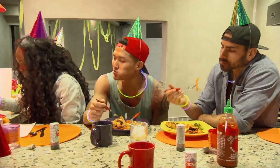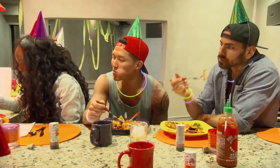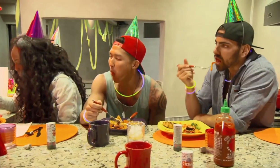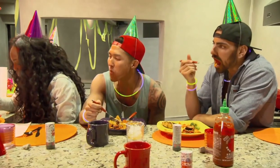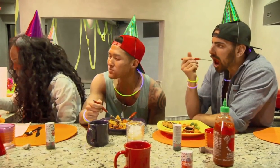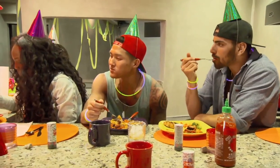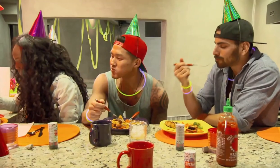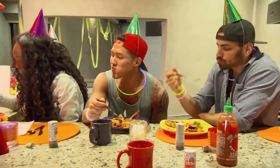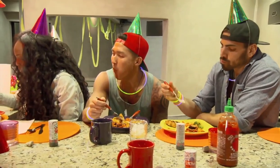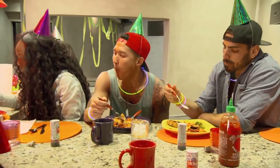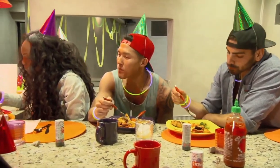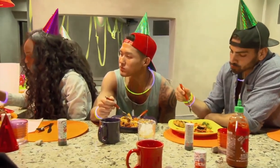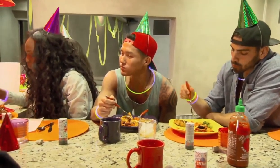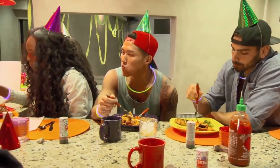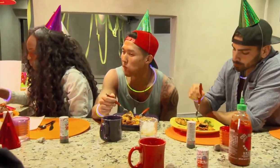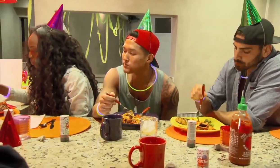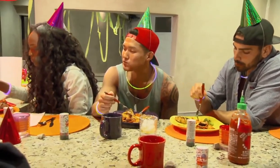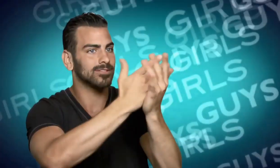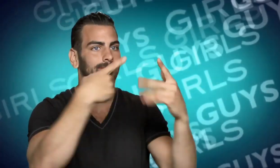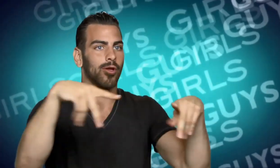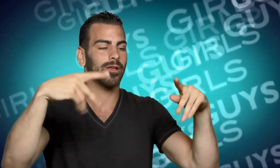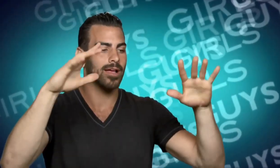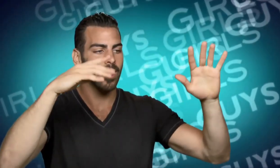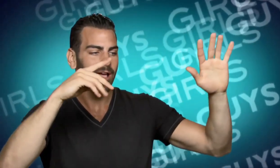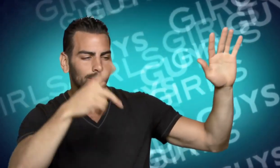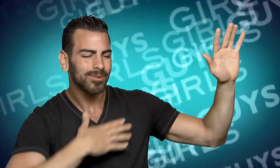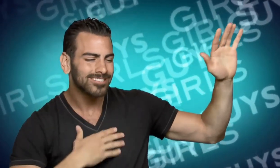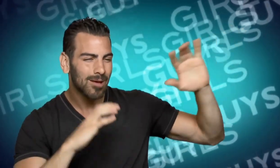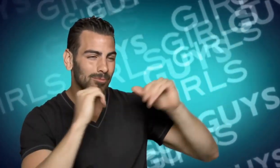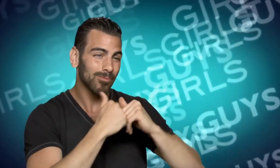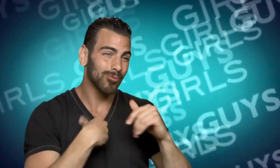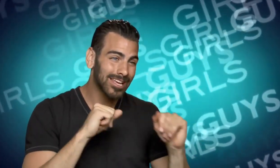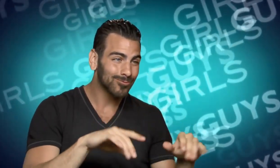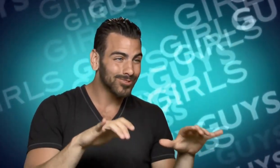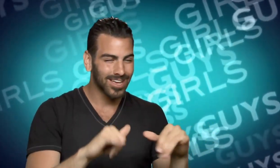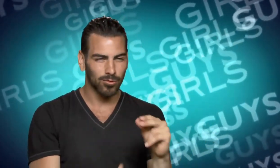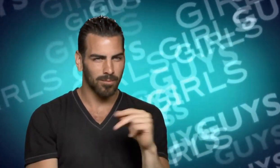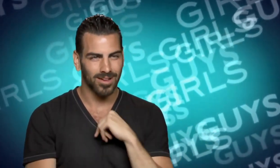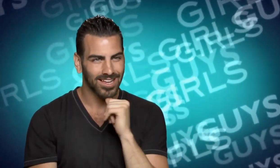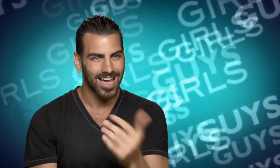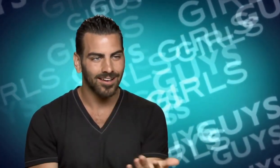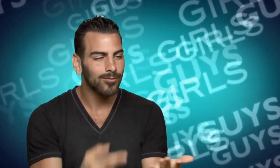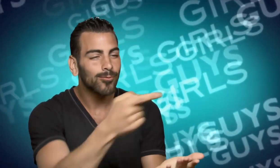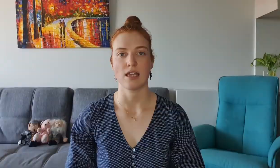Do you think I need to stop the whole party and say please communicate with me That's not something I'm gonna do